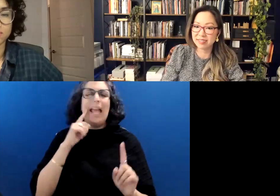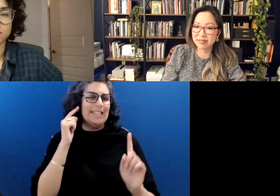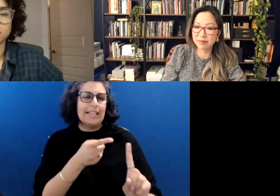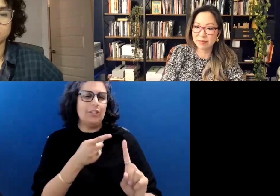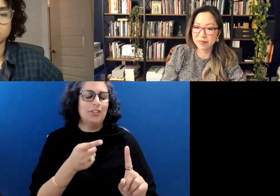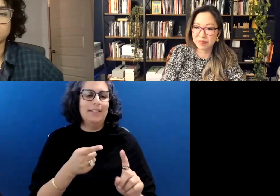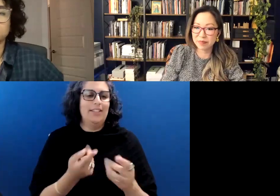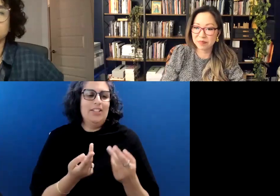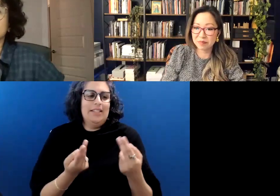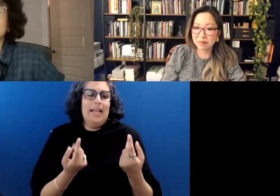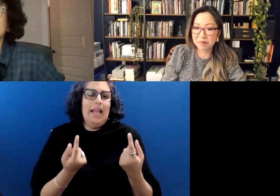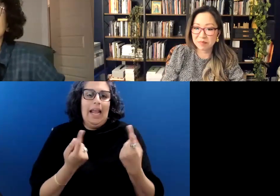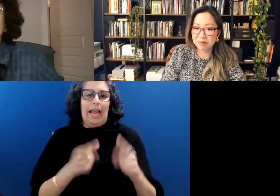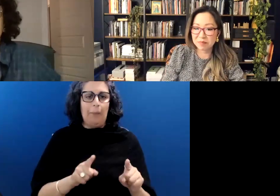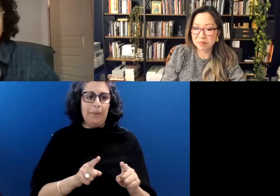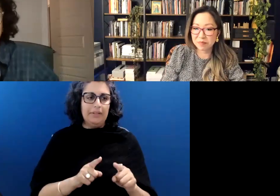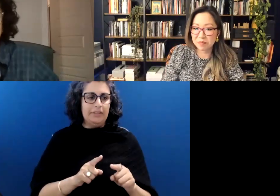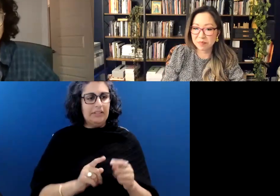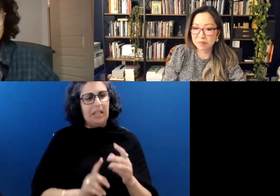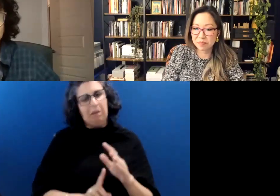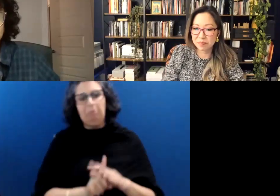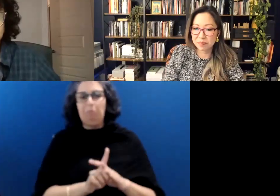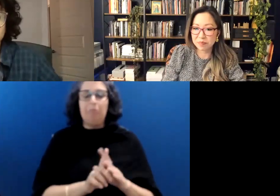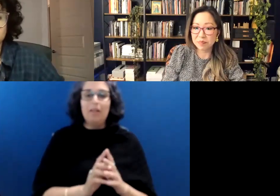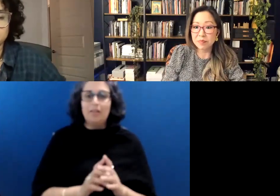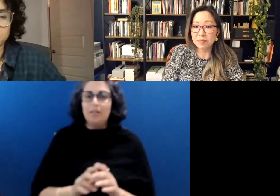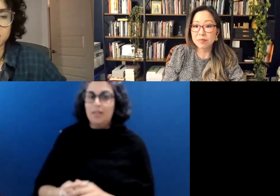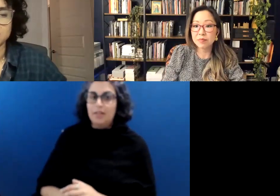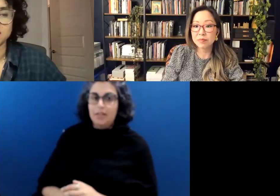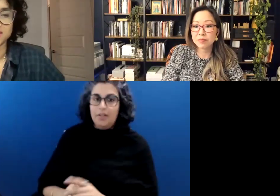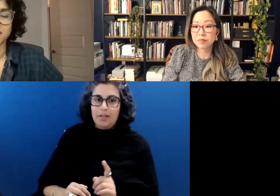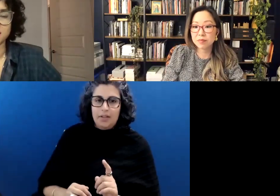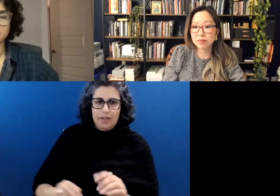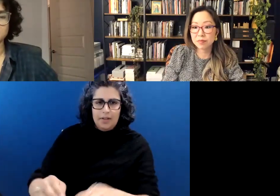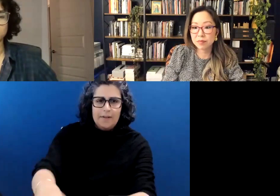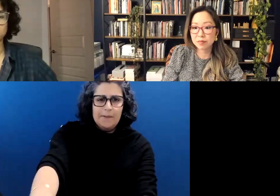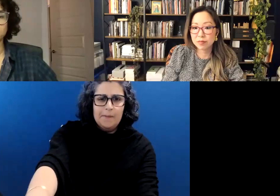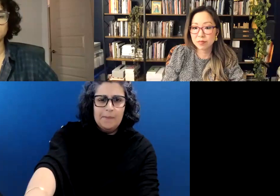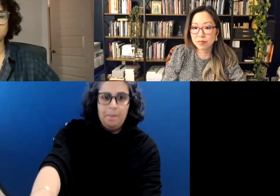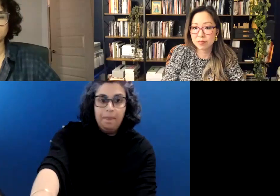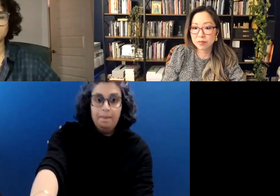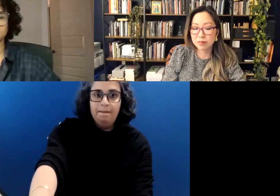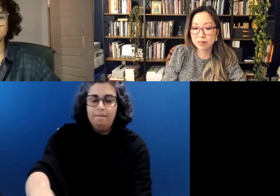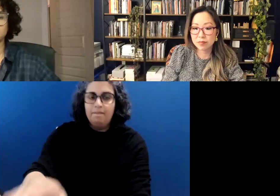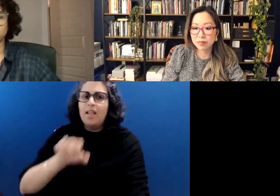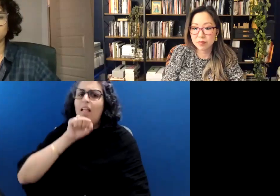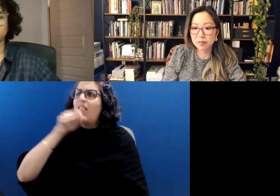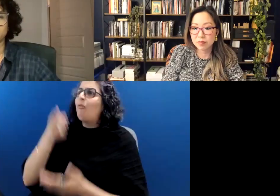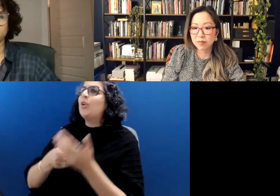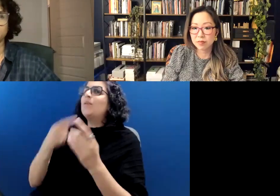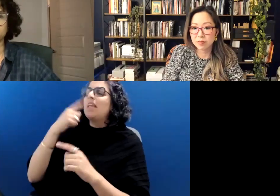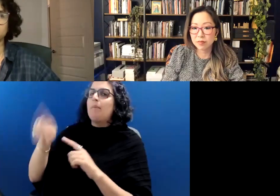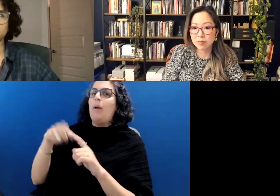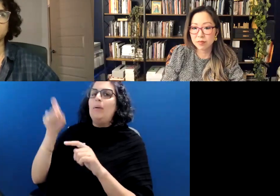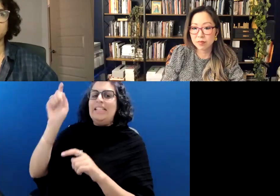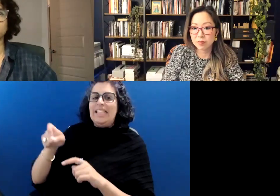I love what you're saying about needing to say it to somebody, and then, in a way, then,